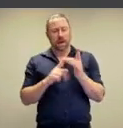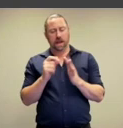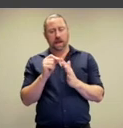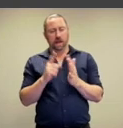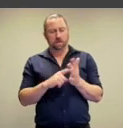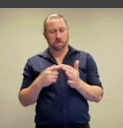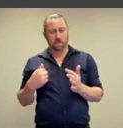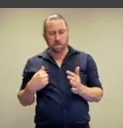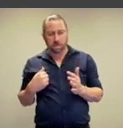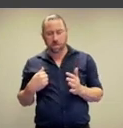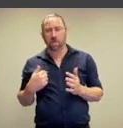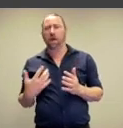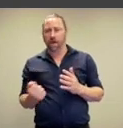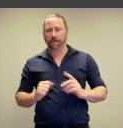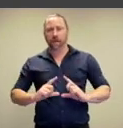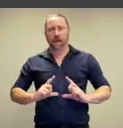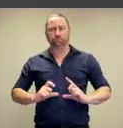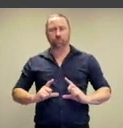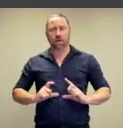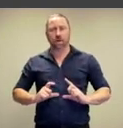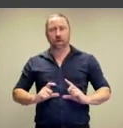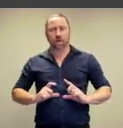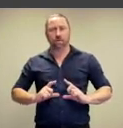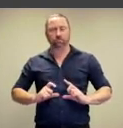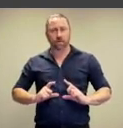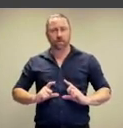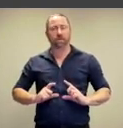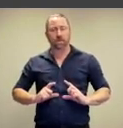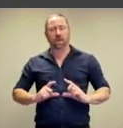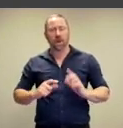one nipple, a camera, held against her